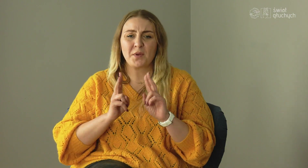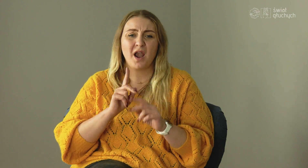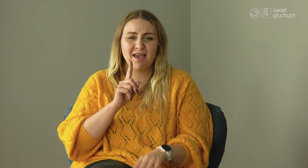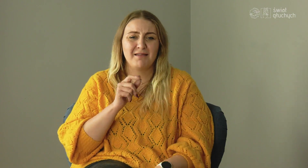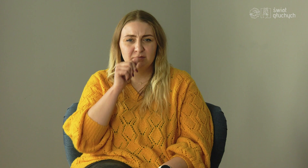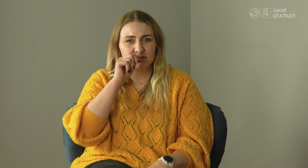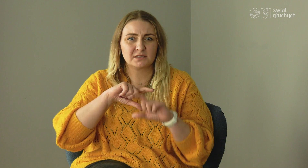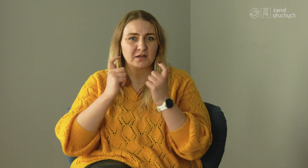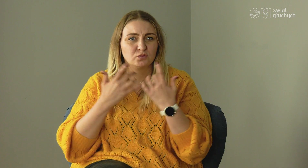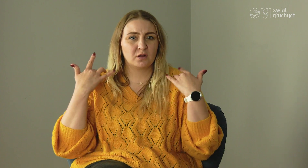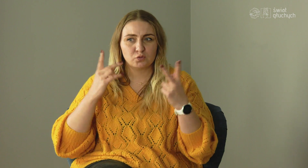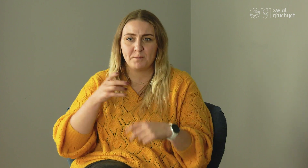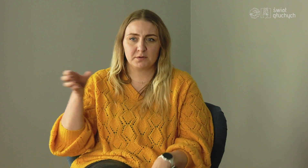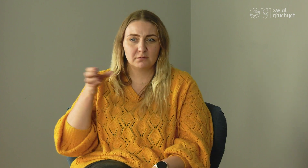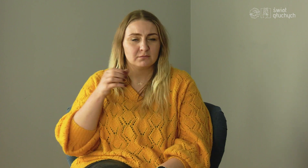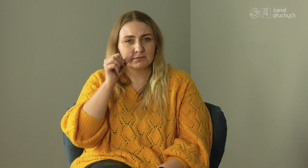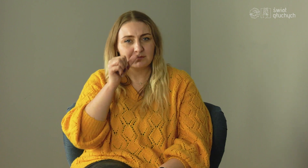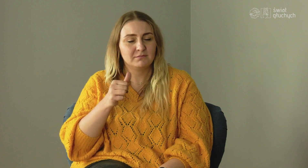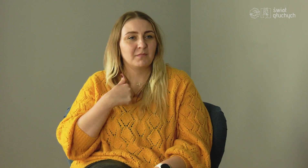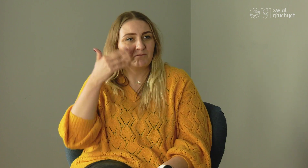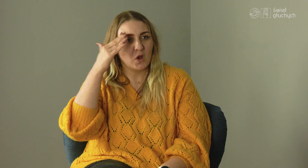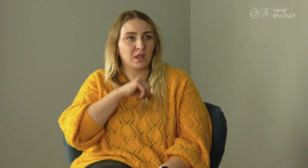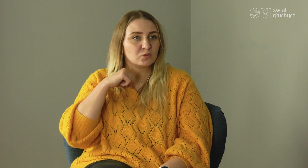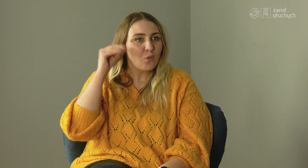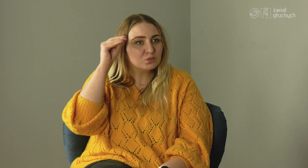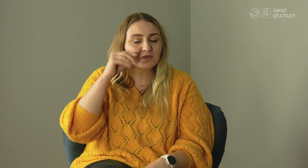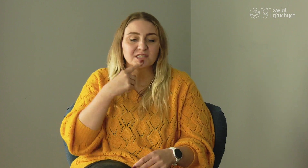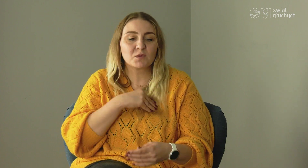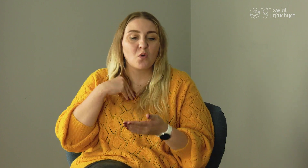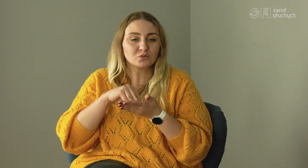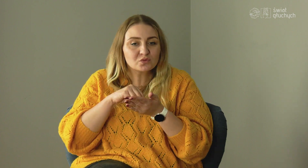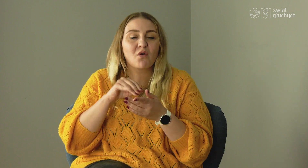But I can't have an interpreter next to me whole my life. I prefer to learn Polish myself,